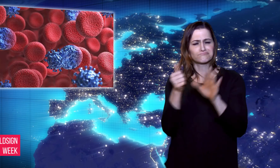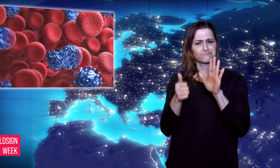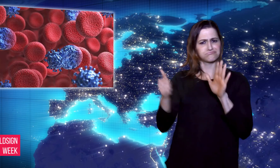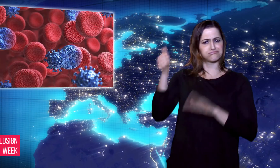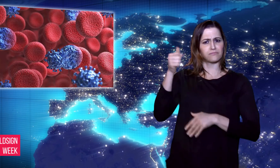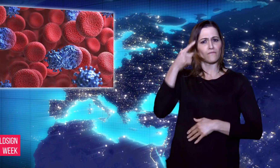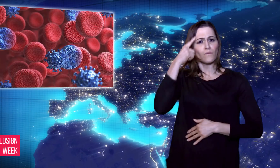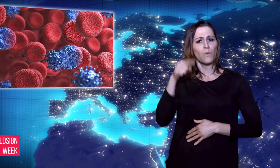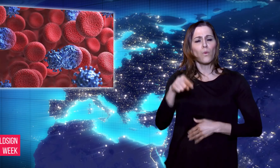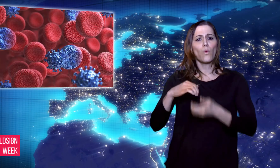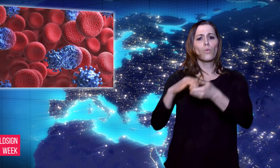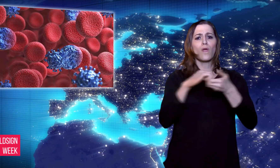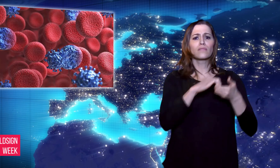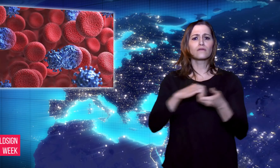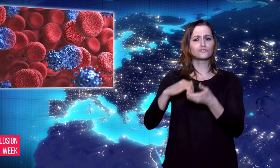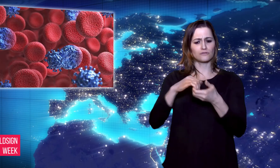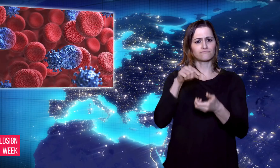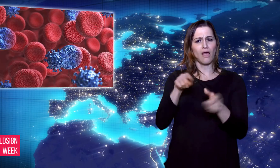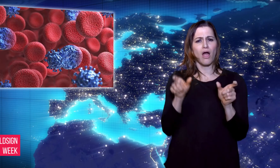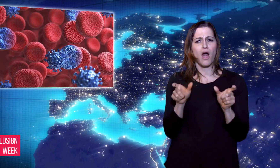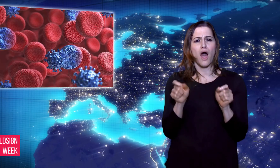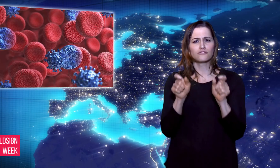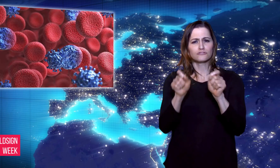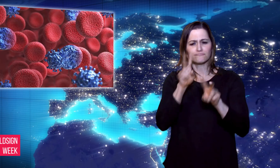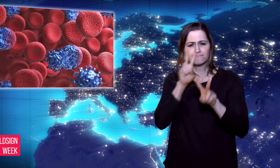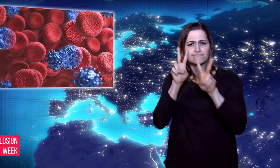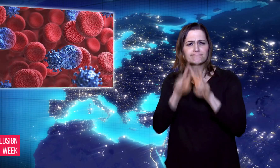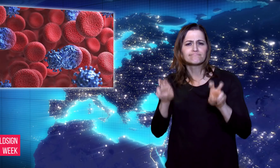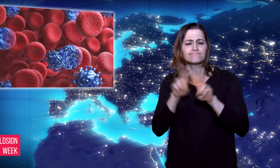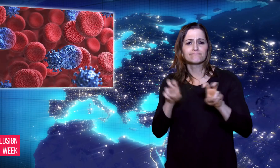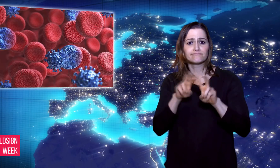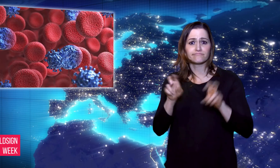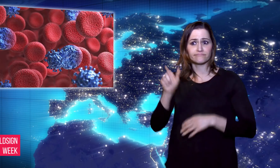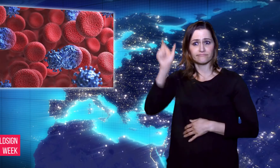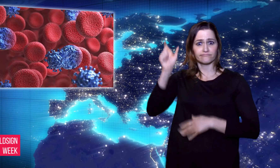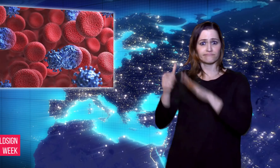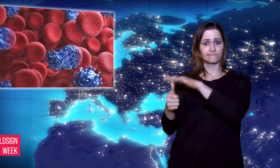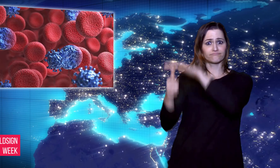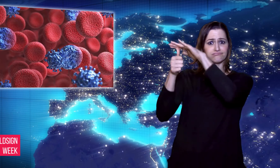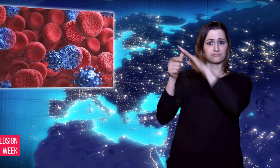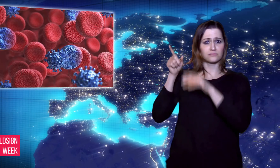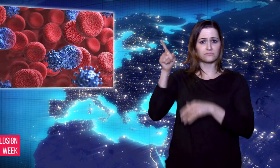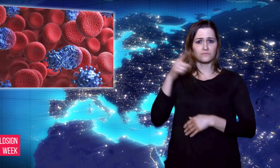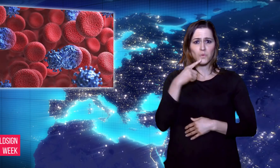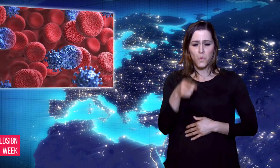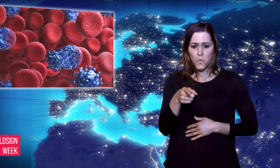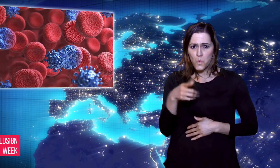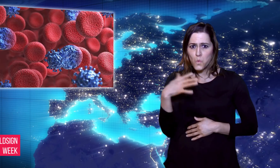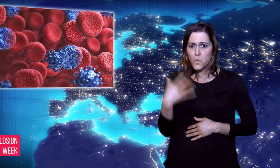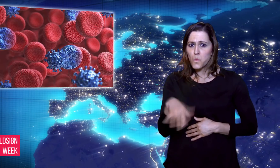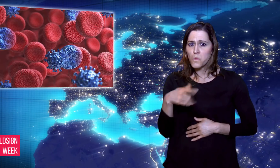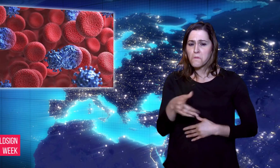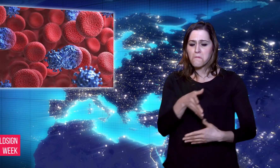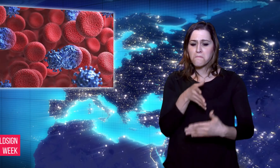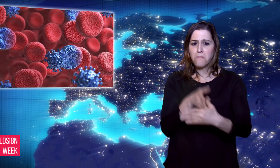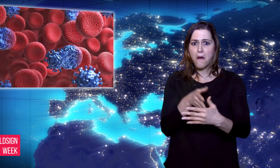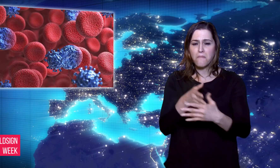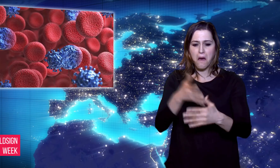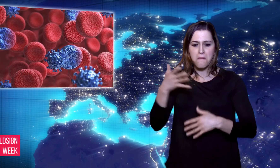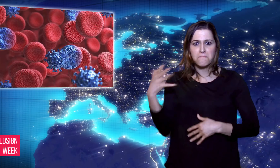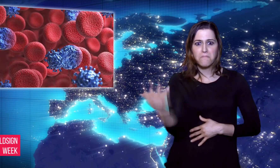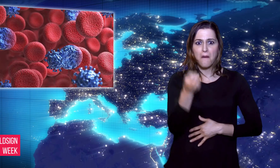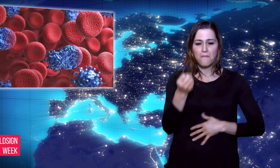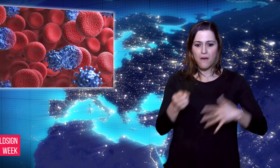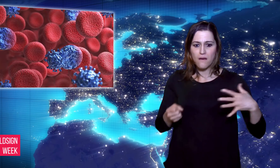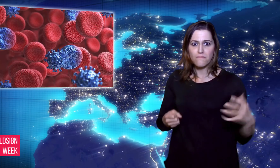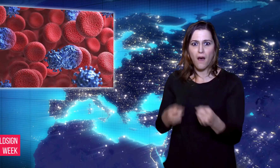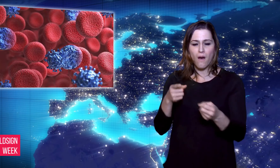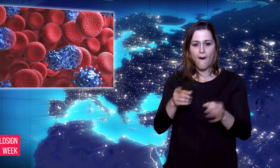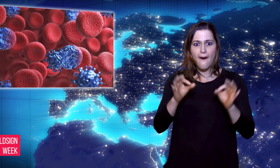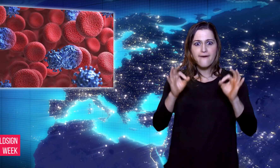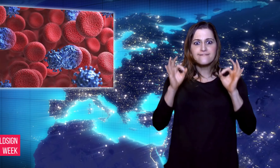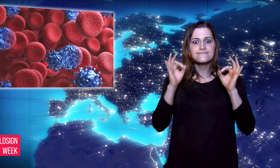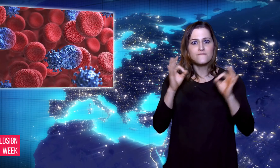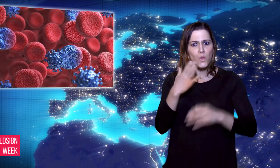effectiveness in detecting 98% of